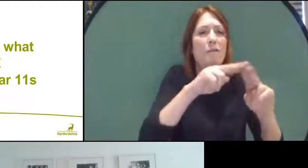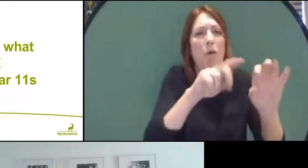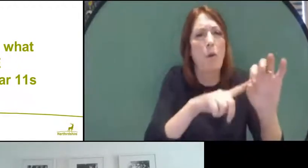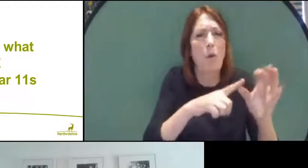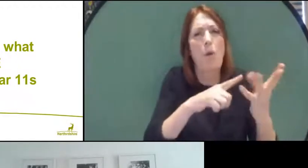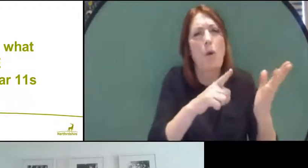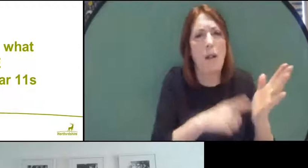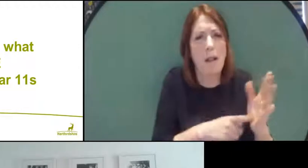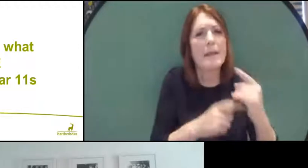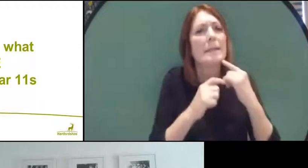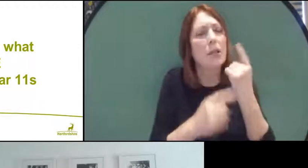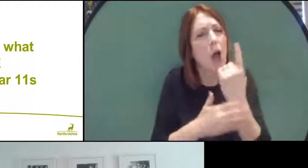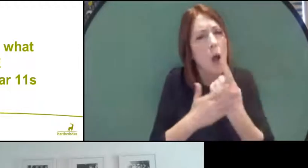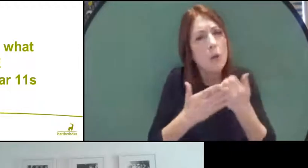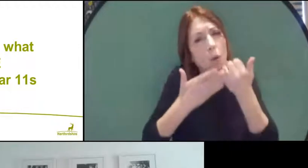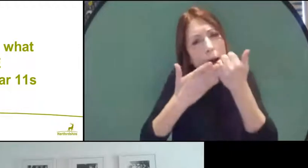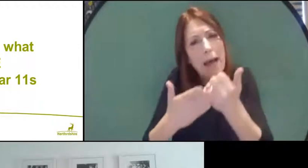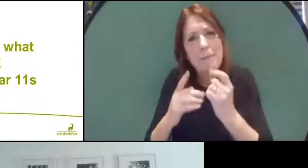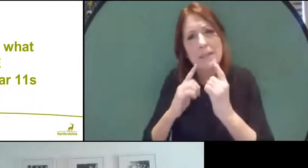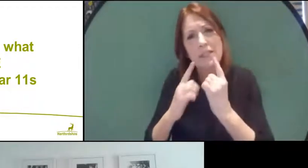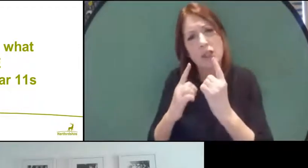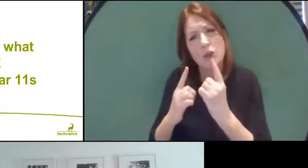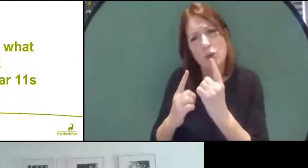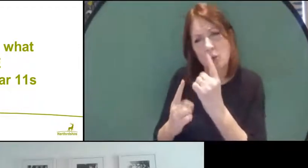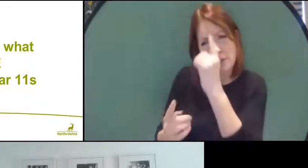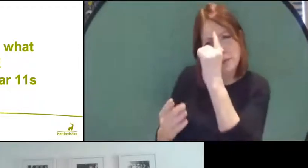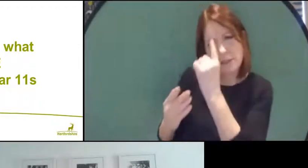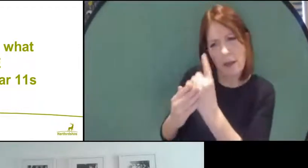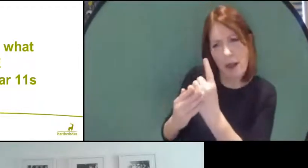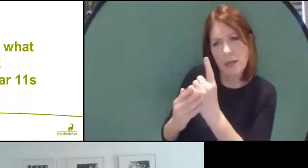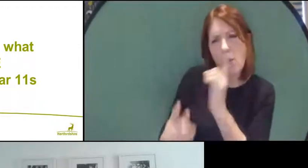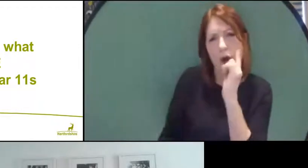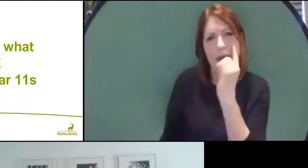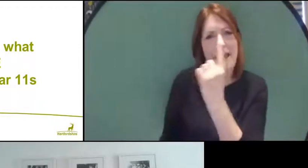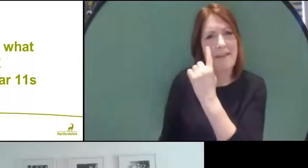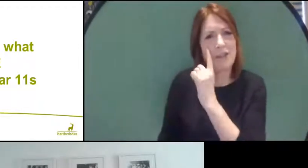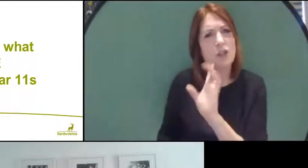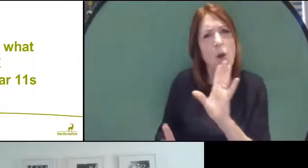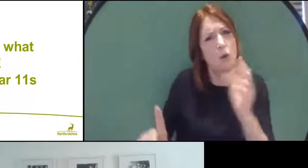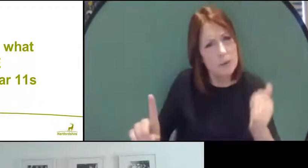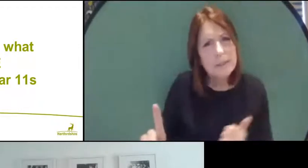teachers form an opinion on the evidence base. So, they're to support the evidence there, not the